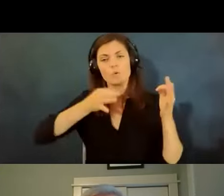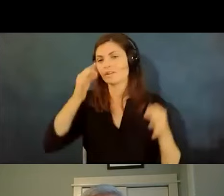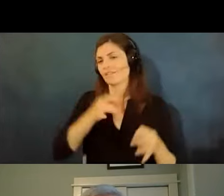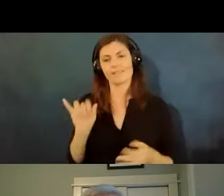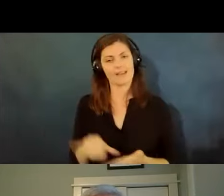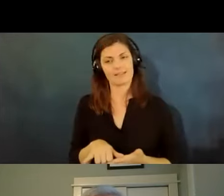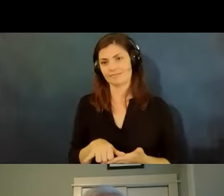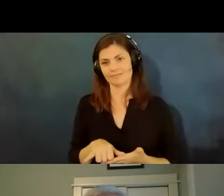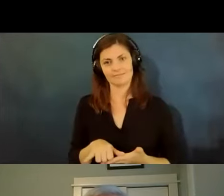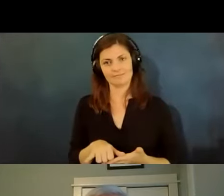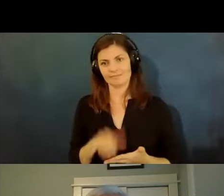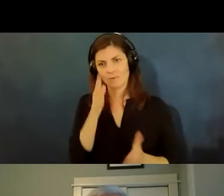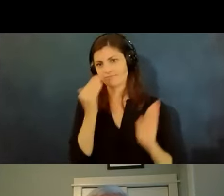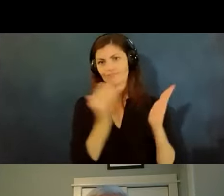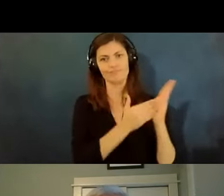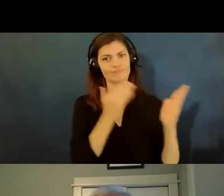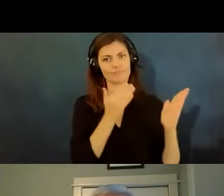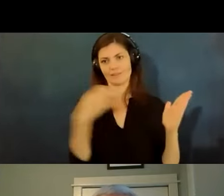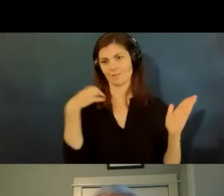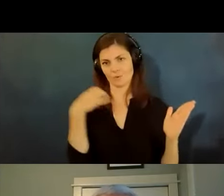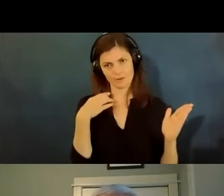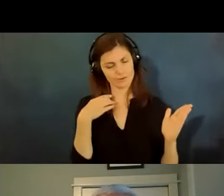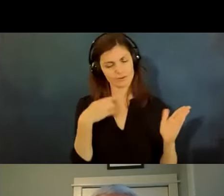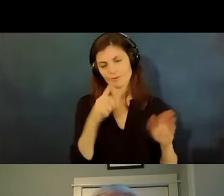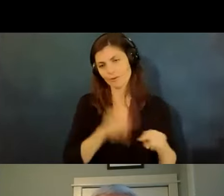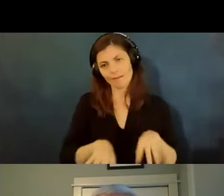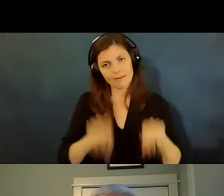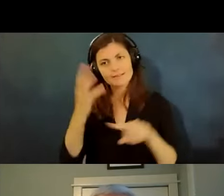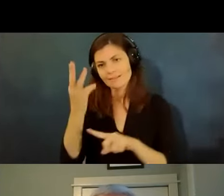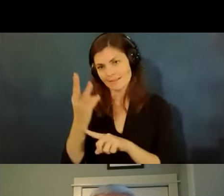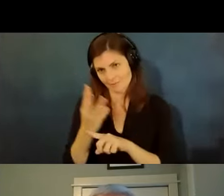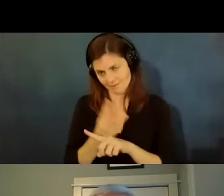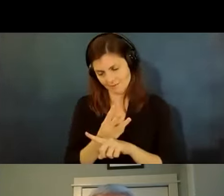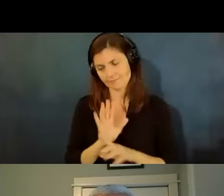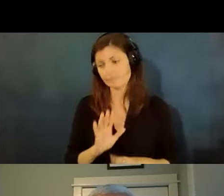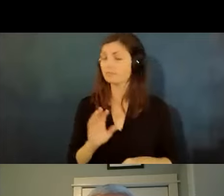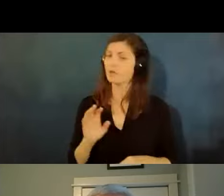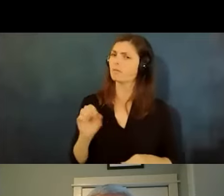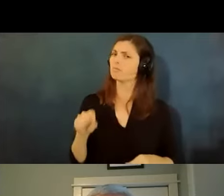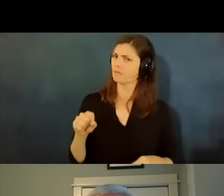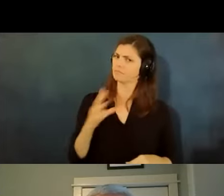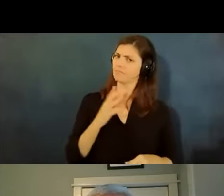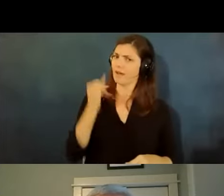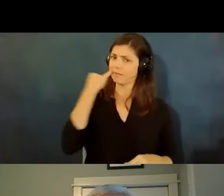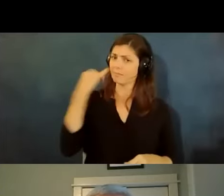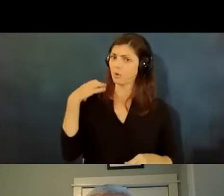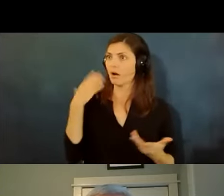hold that against the employer so it's okay that the employer doesn't know what to do right away